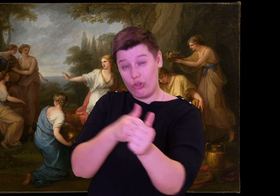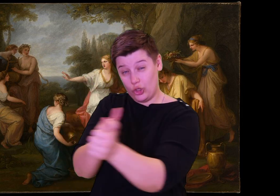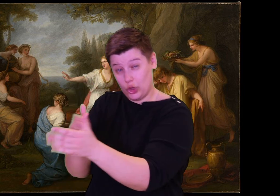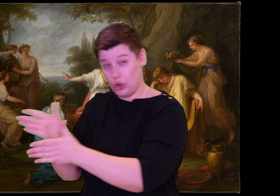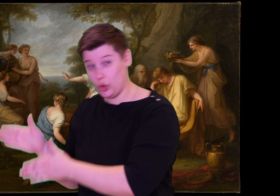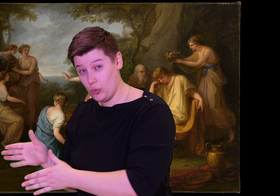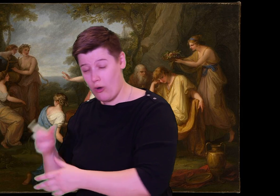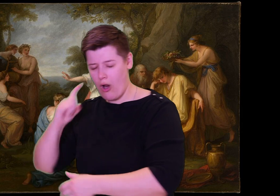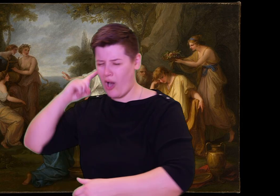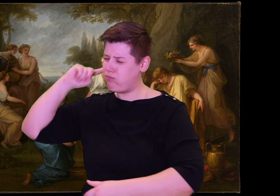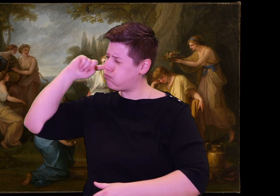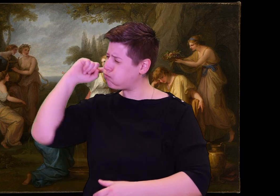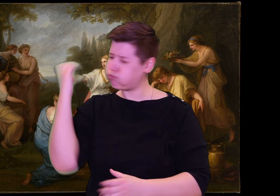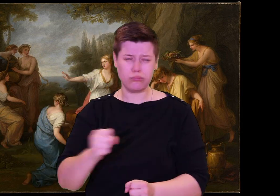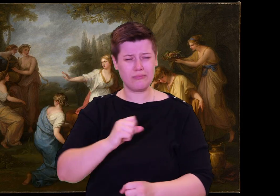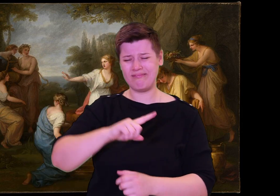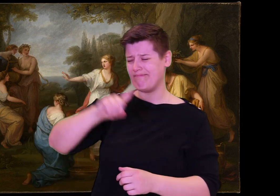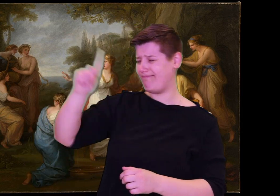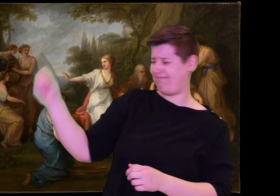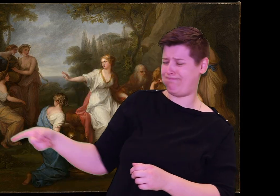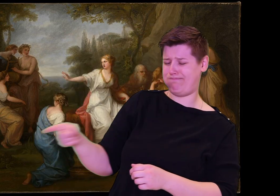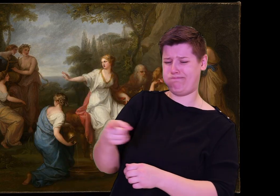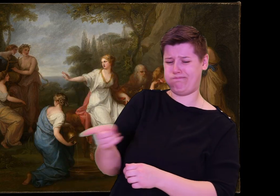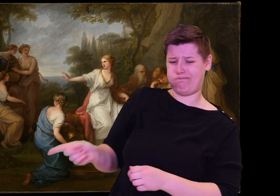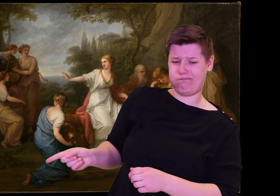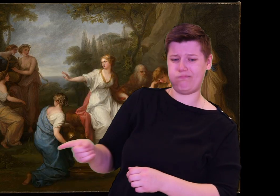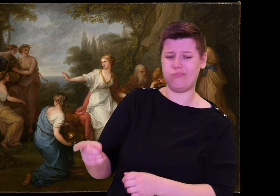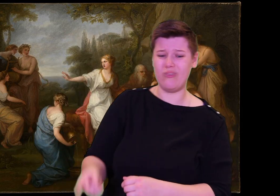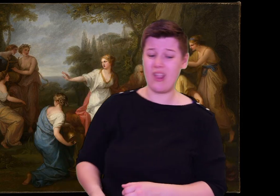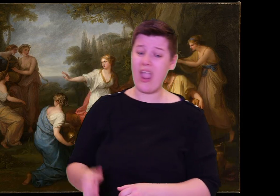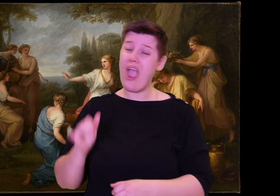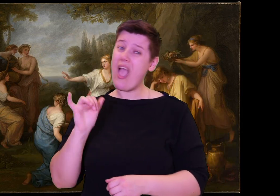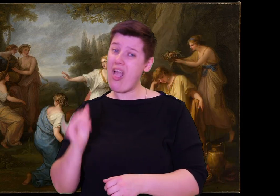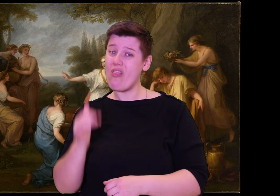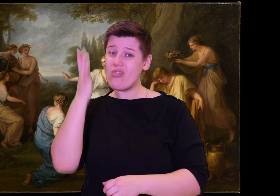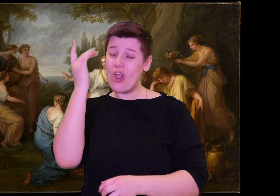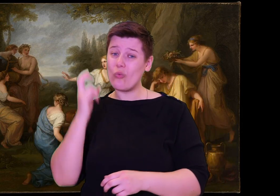laid a wide array of food, a generous spread.